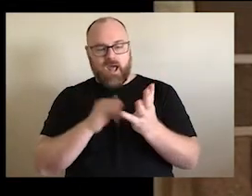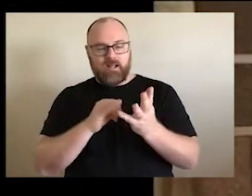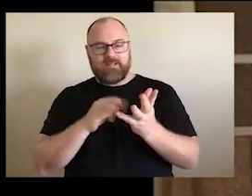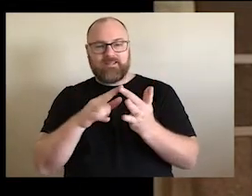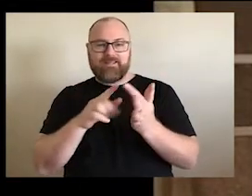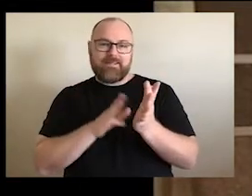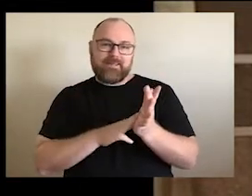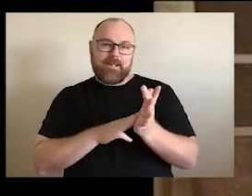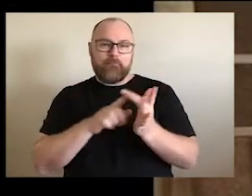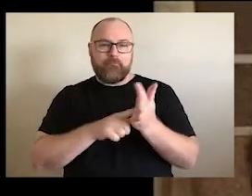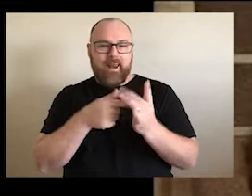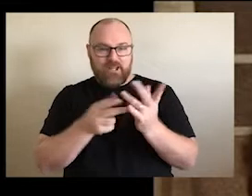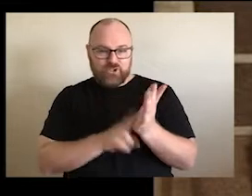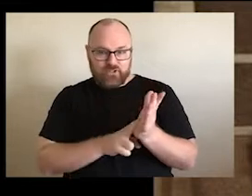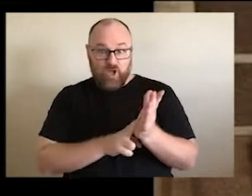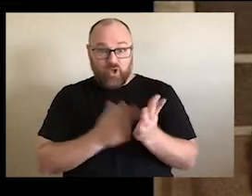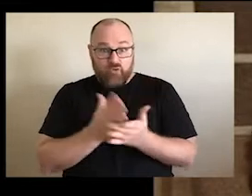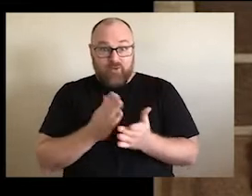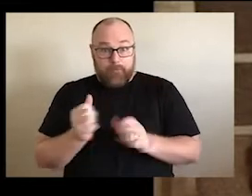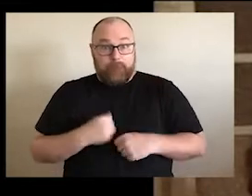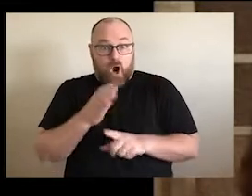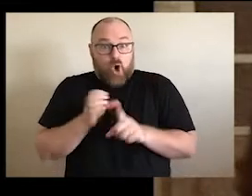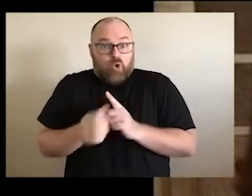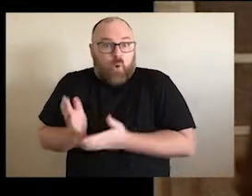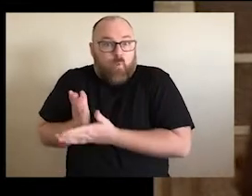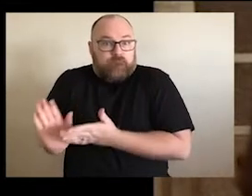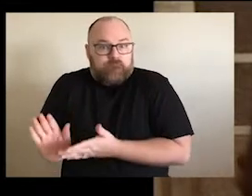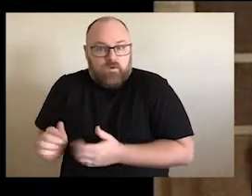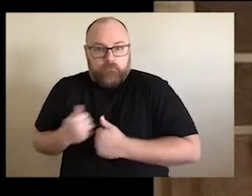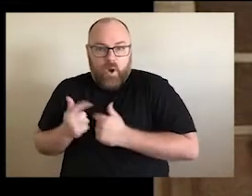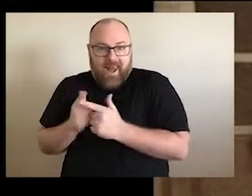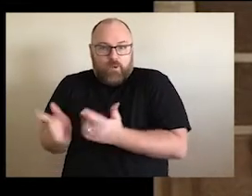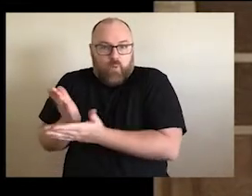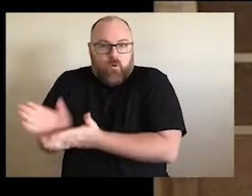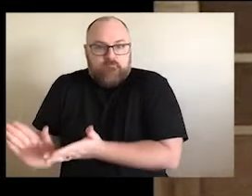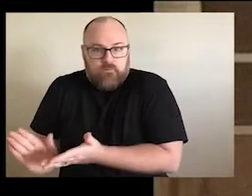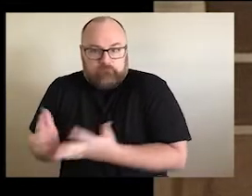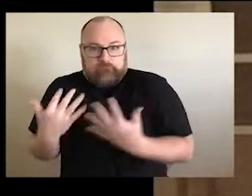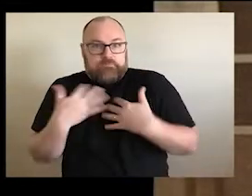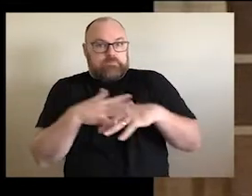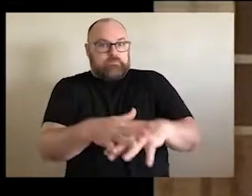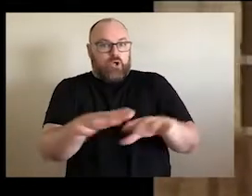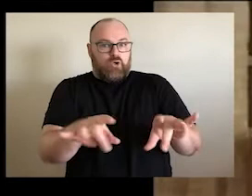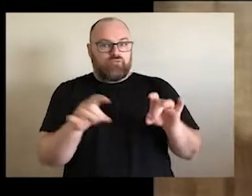we dropped. We dropped our cultural bundles and we dropped our ethnic languages and,